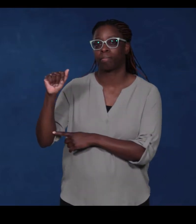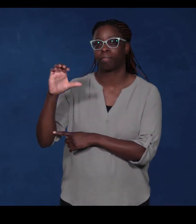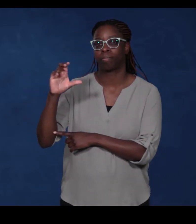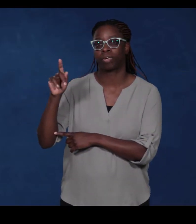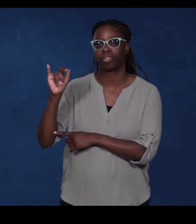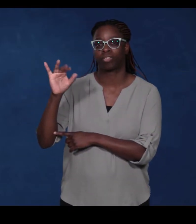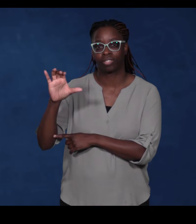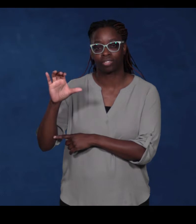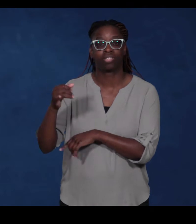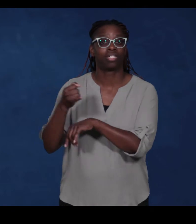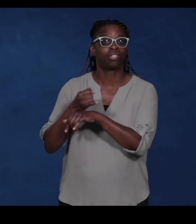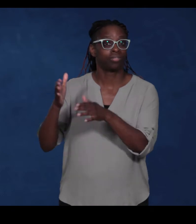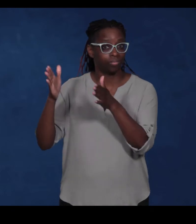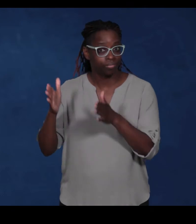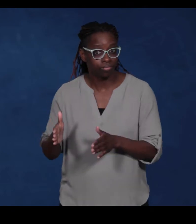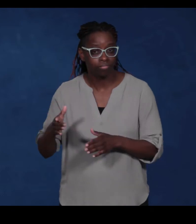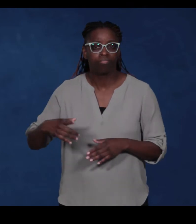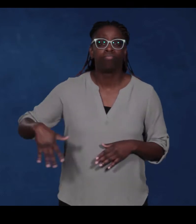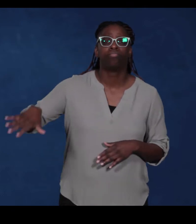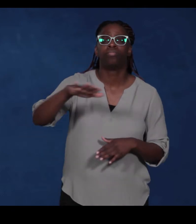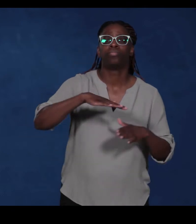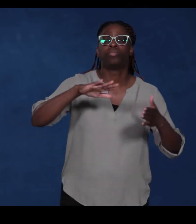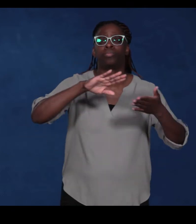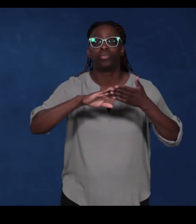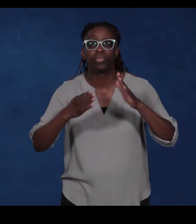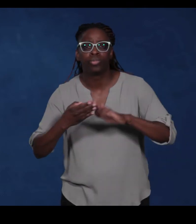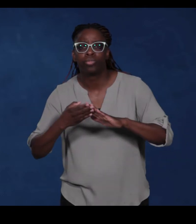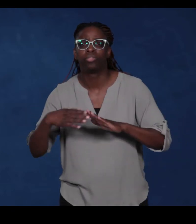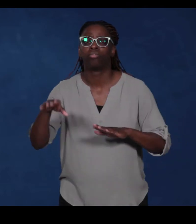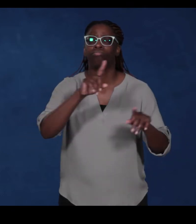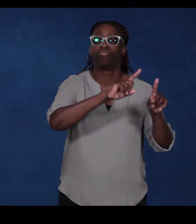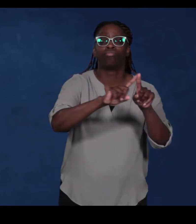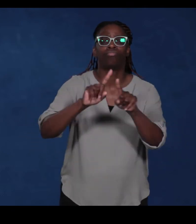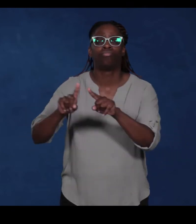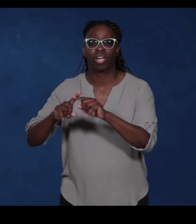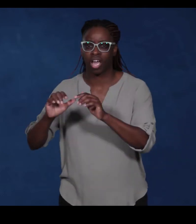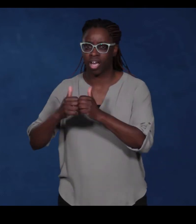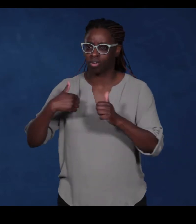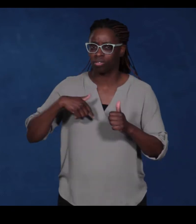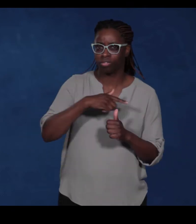Islander communities and their tremendous impact on our country and culture.